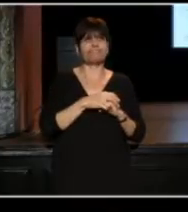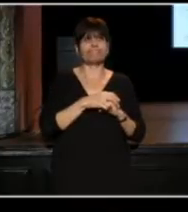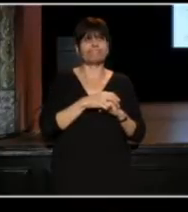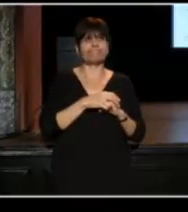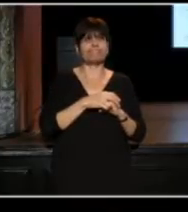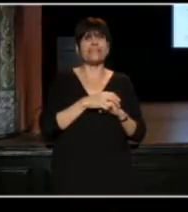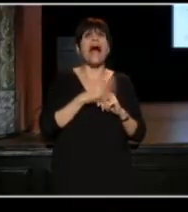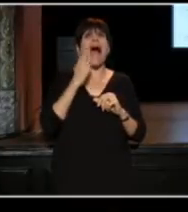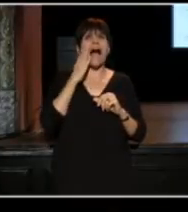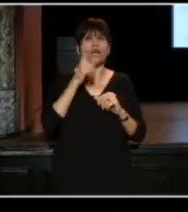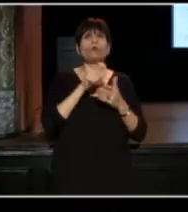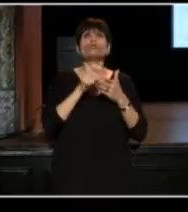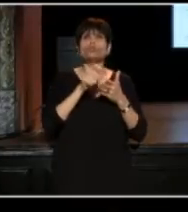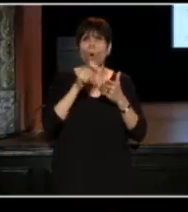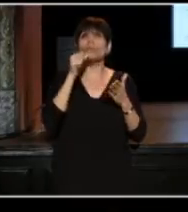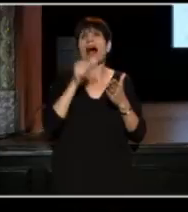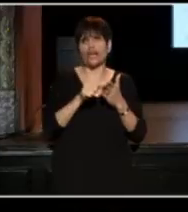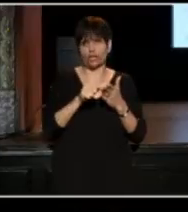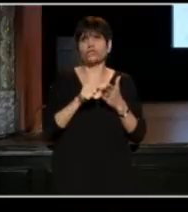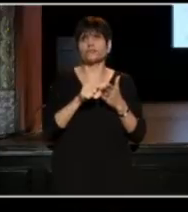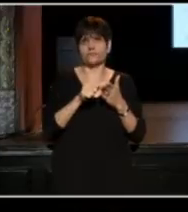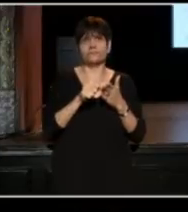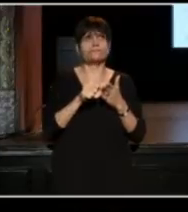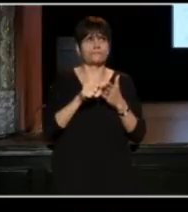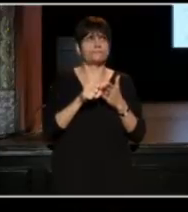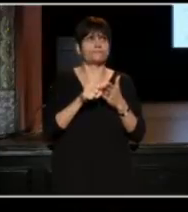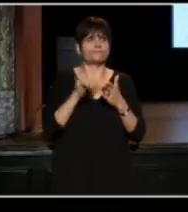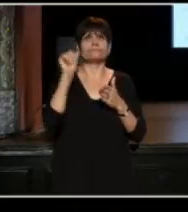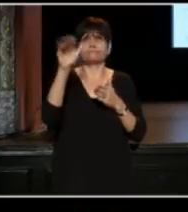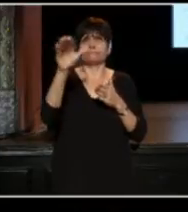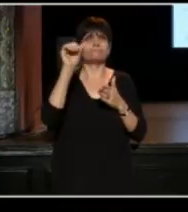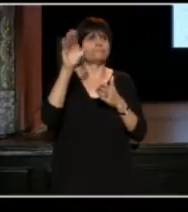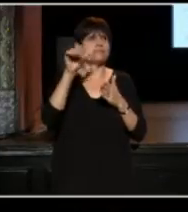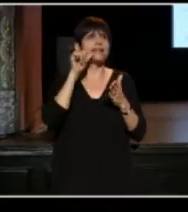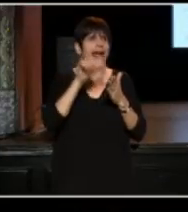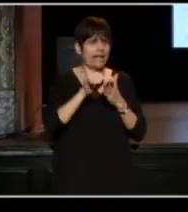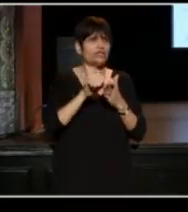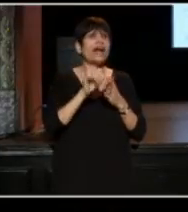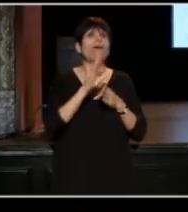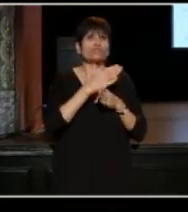I know because she wrote letters that I know share with you.